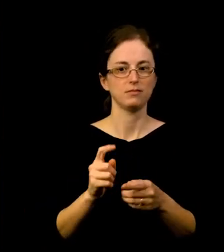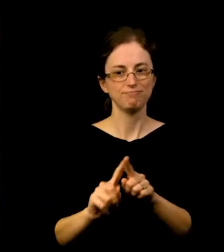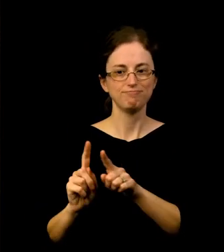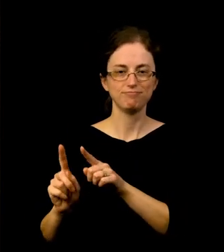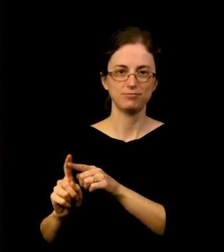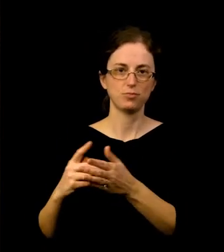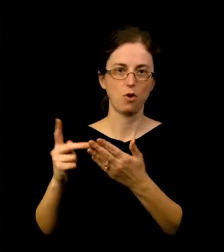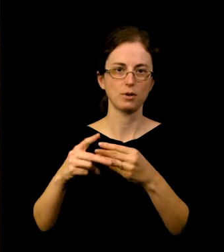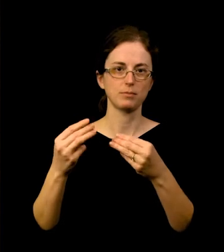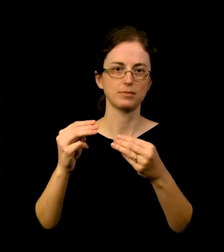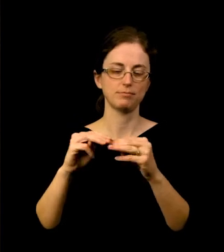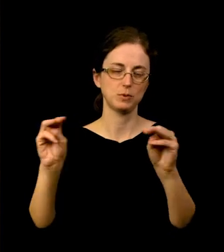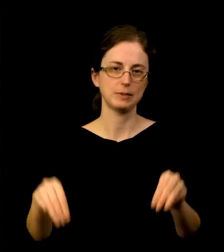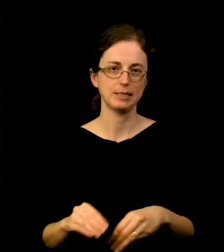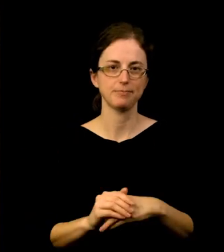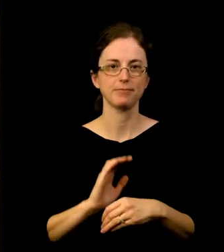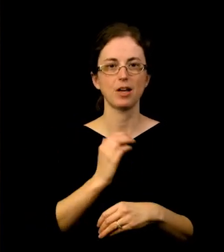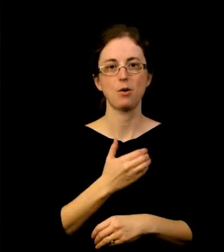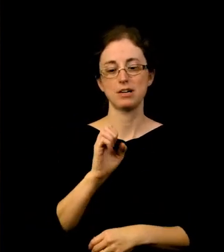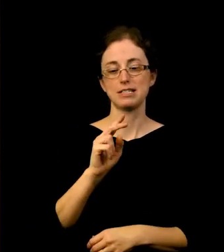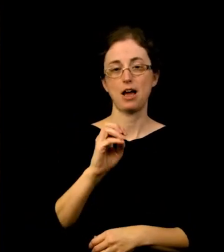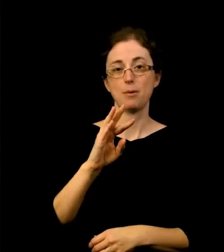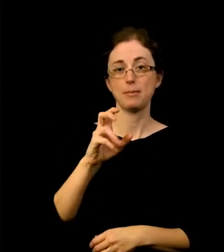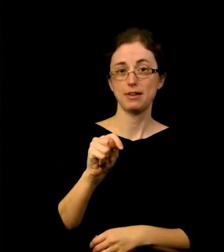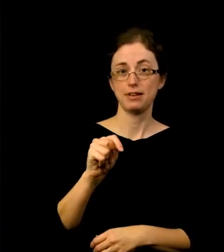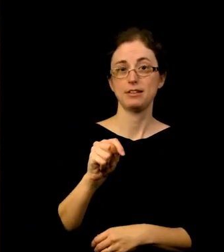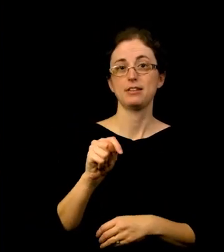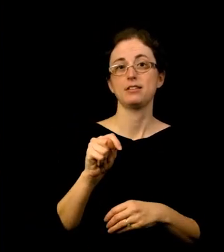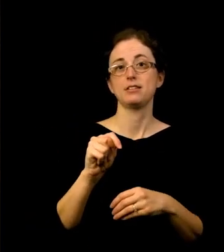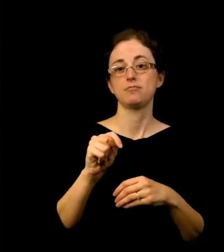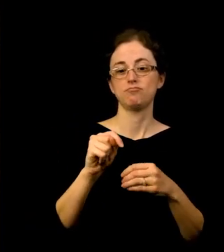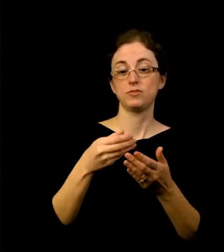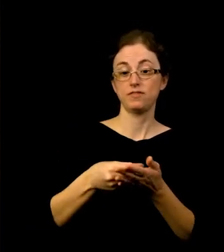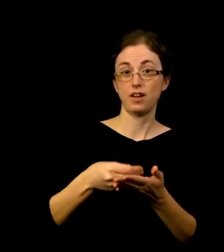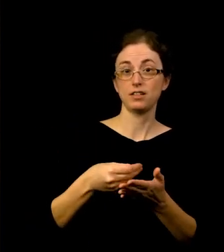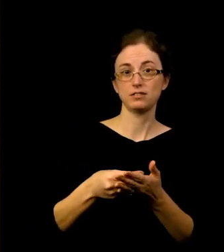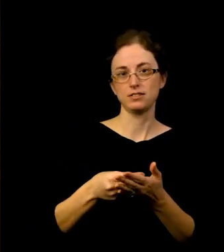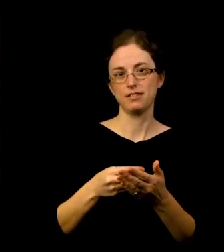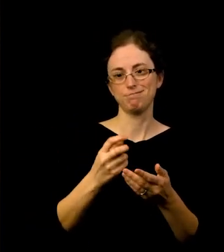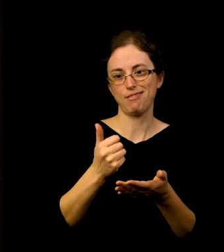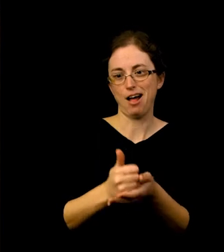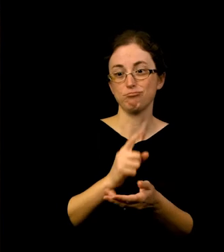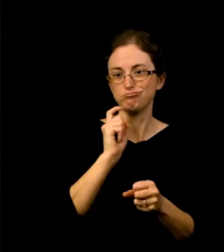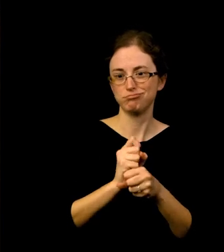Our endowment income supports our general operating needs, like keeping the lights on, as well as our access programs, and so much more.